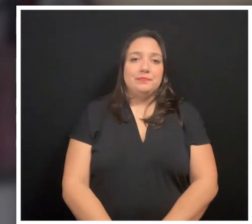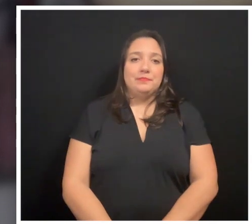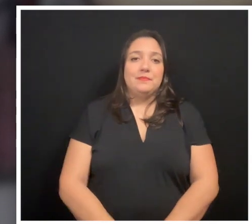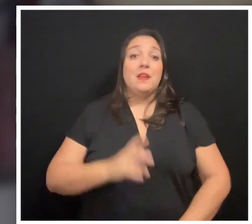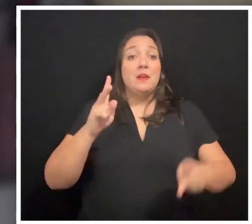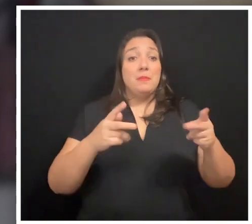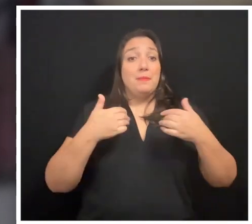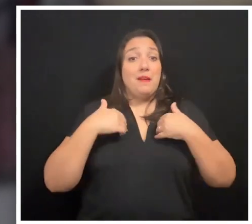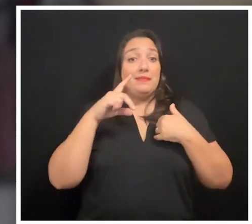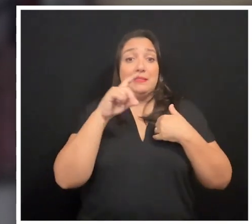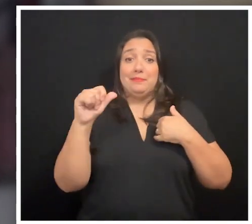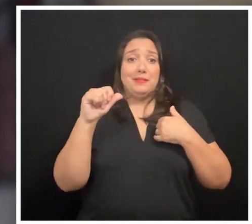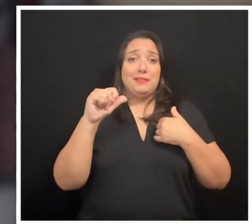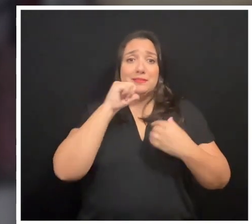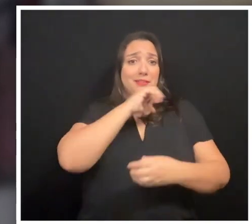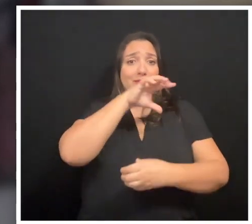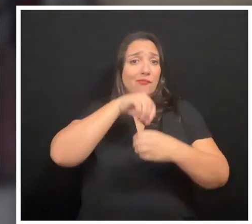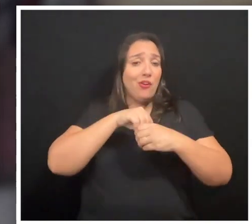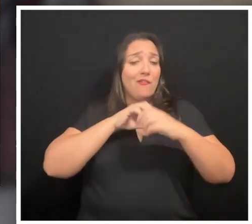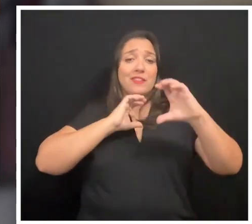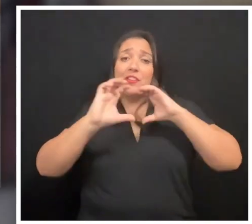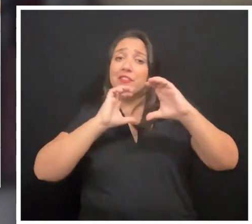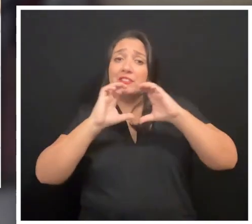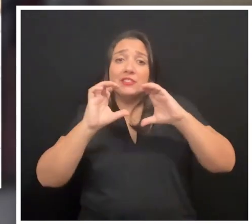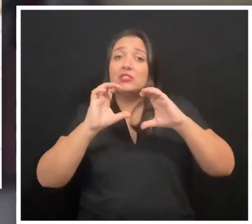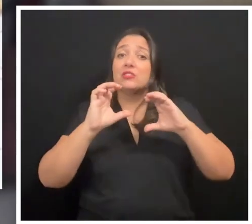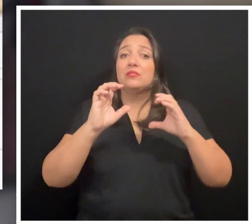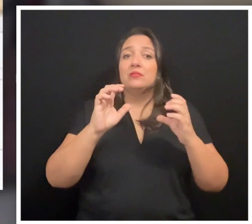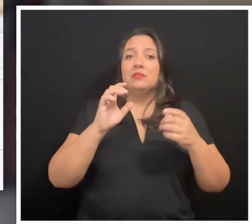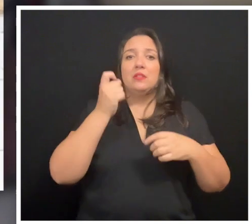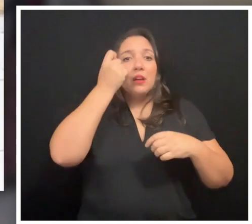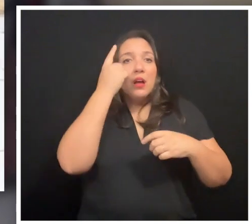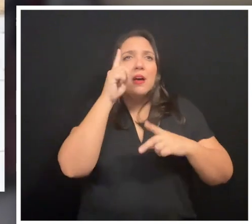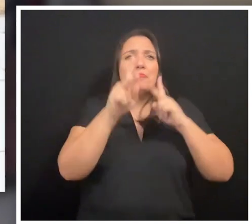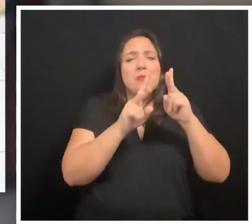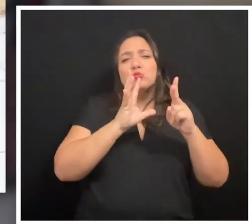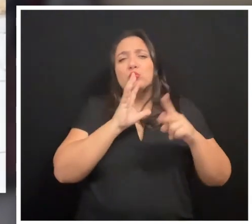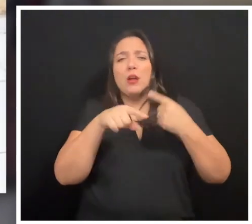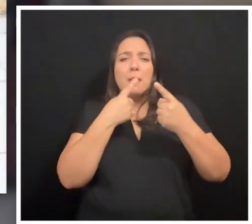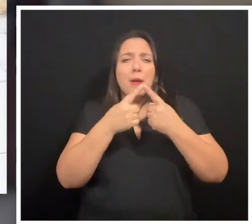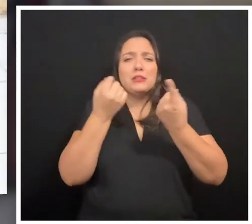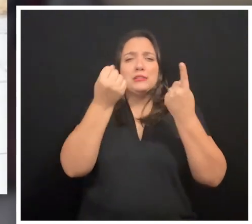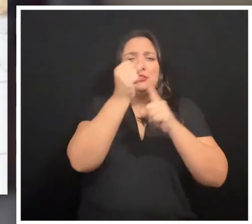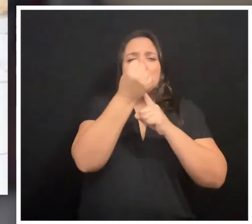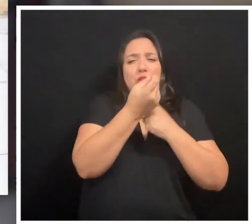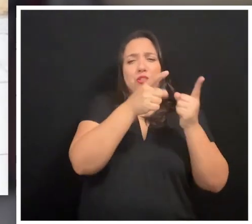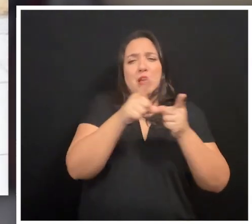People with disabilities are not part of the conversation when people talk about situations on the border.